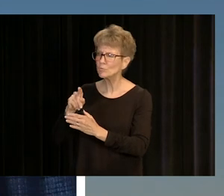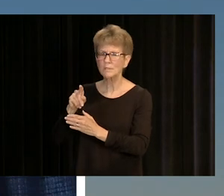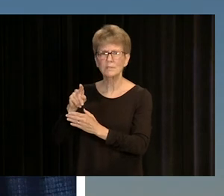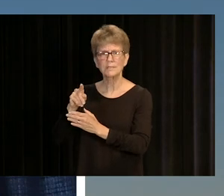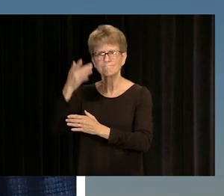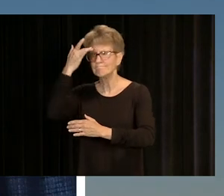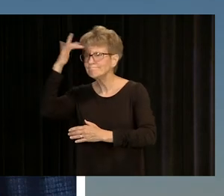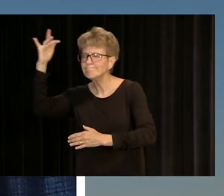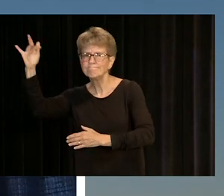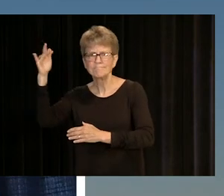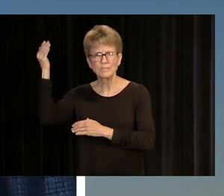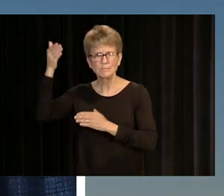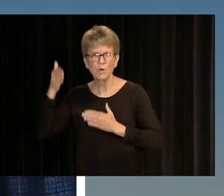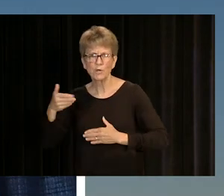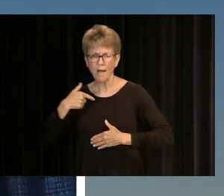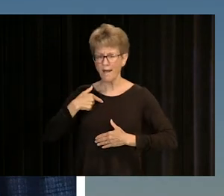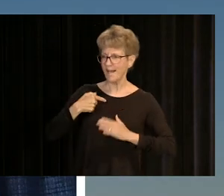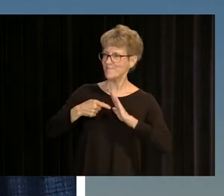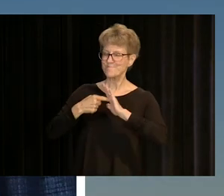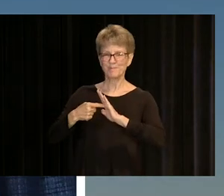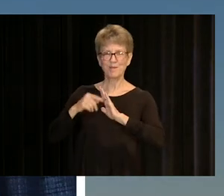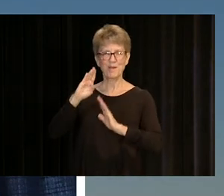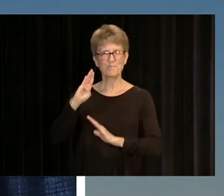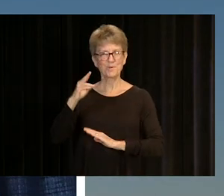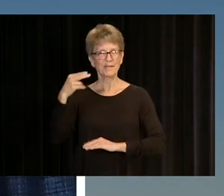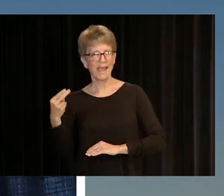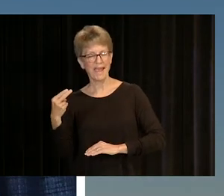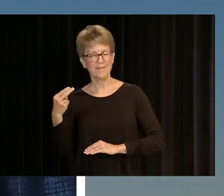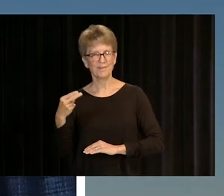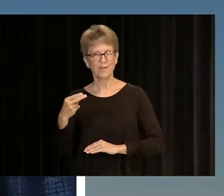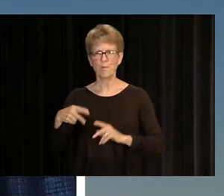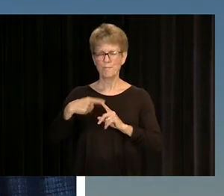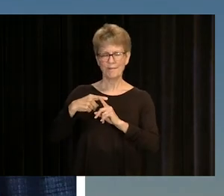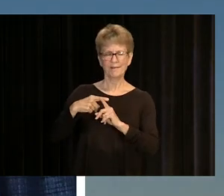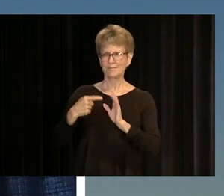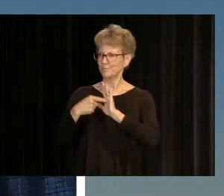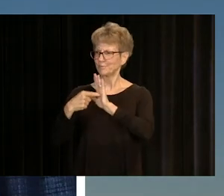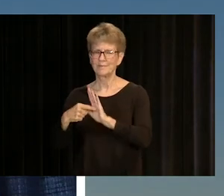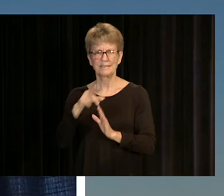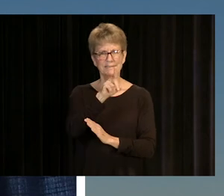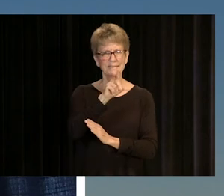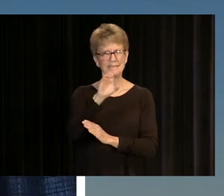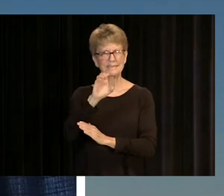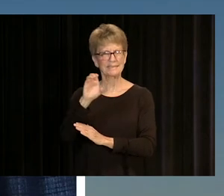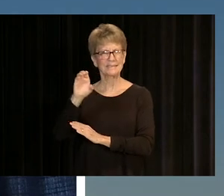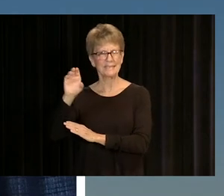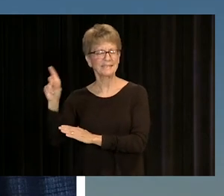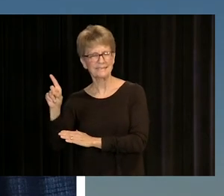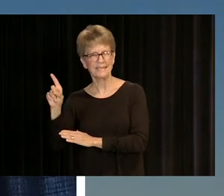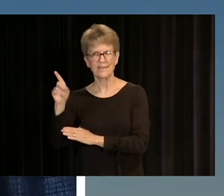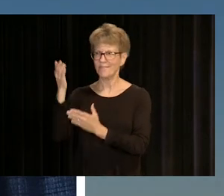AND TO REPRESENT BROOKHAVEN, DCCCD, AND THE ORGANIZATIONS I WAS A PART OF.